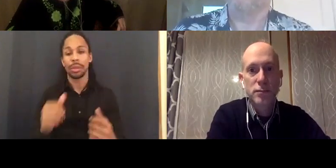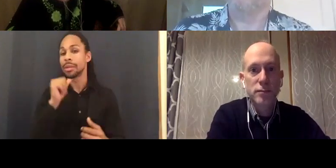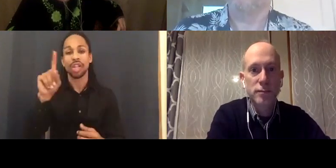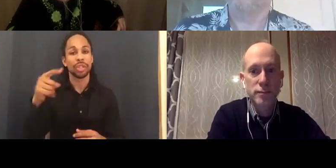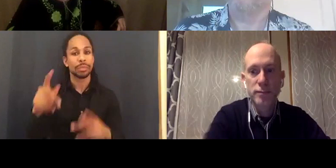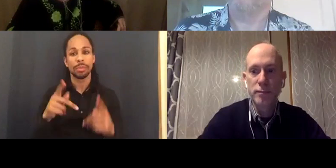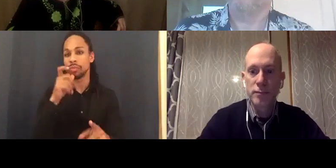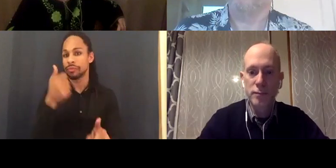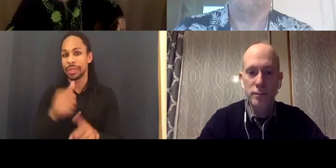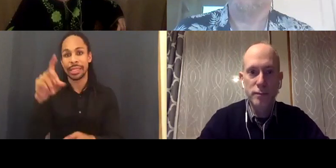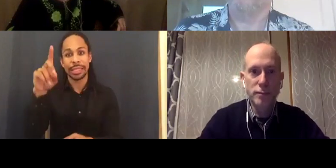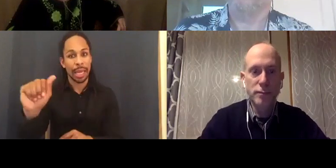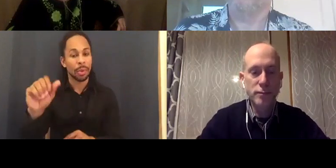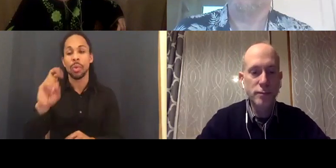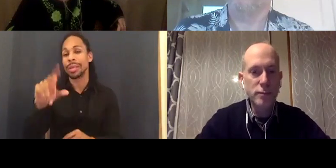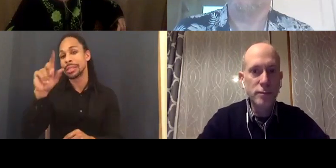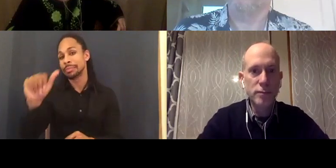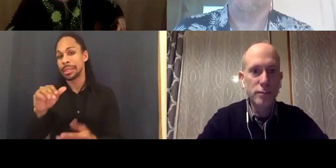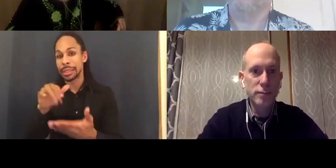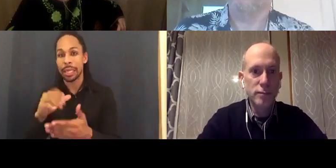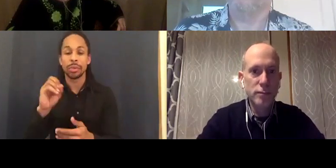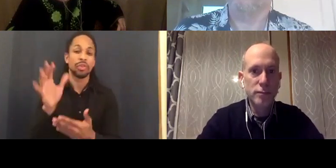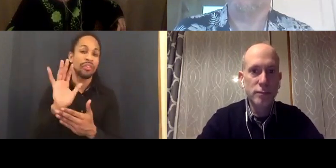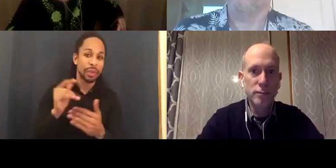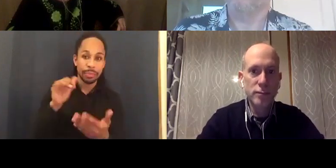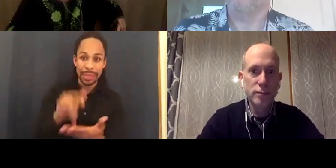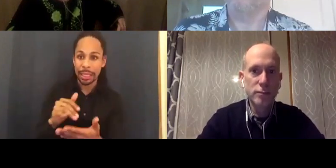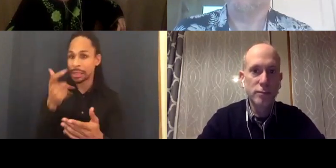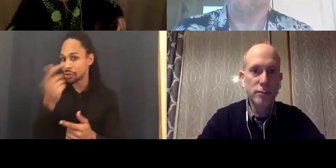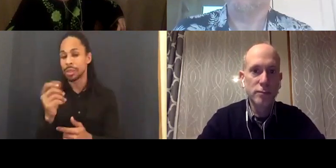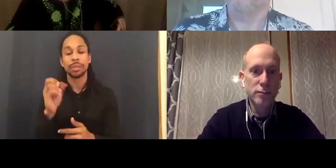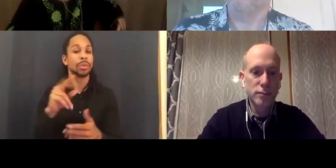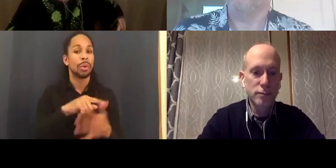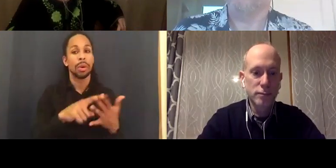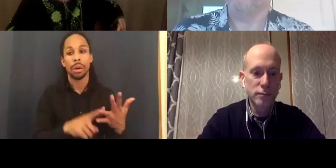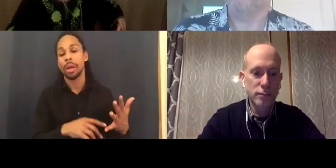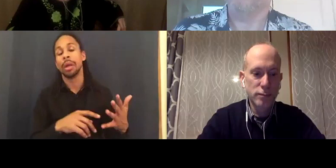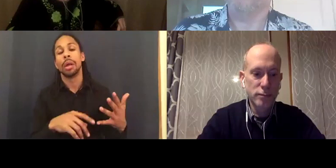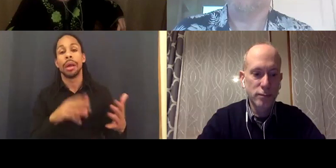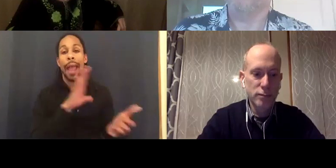disabilities studies or film studies interest, or kind of an academic interest.